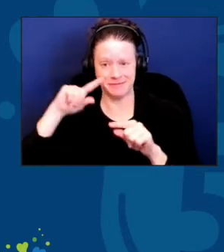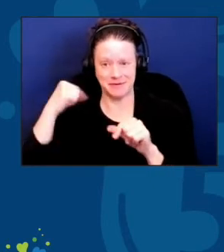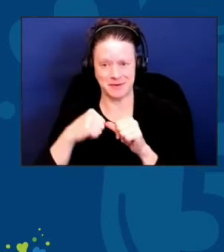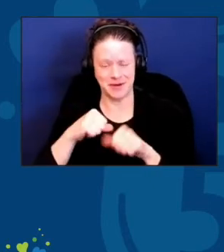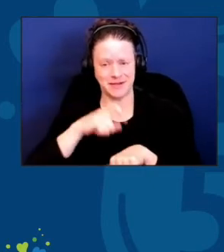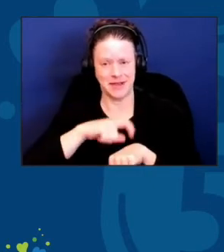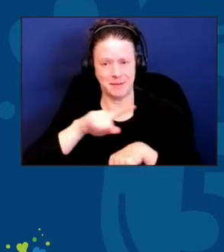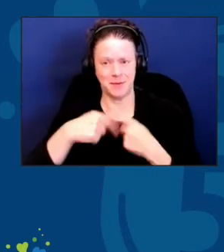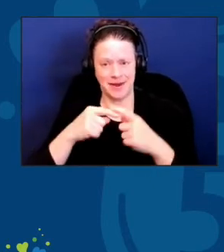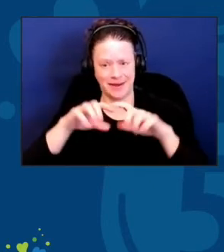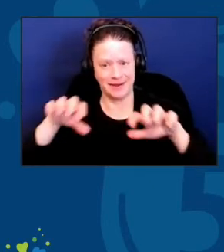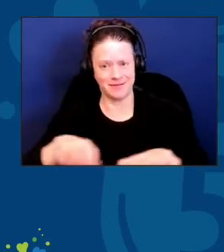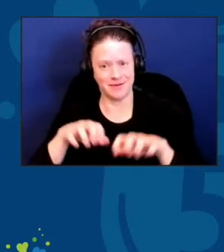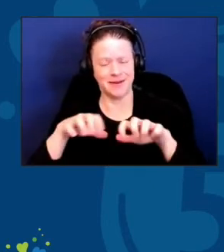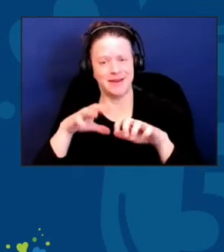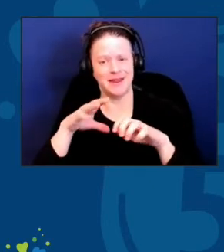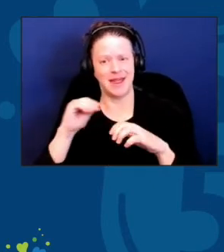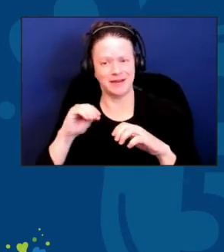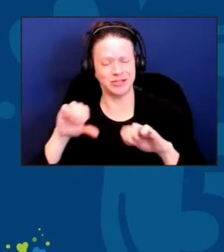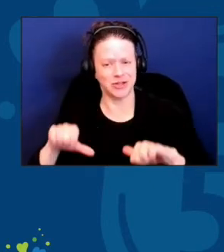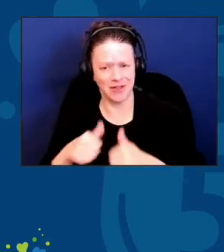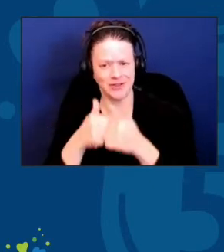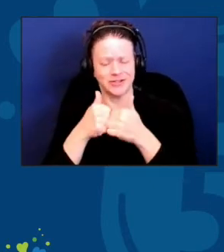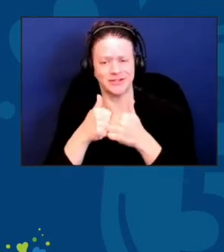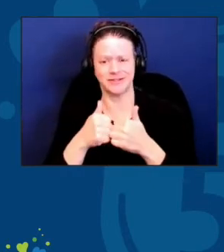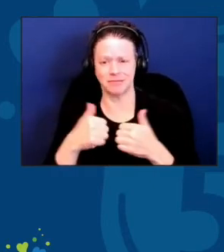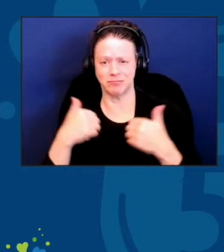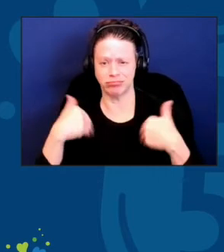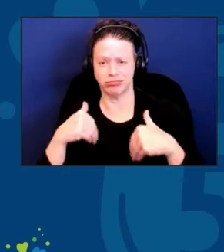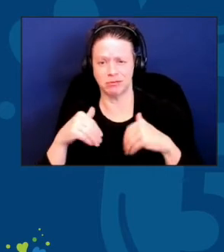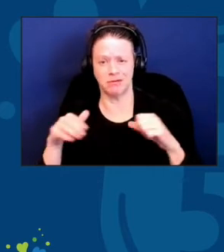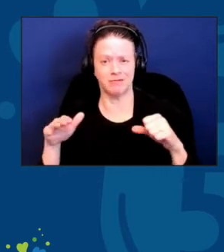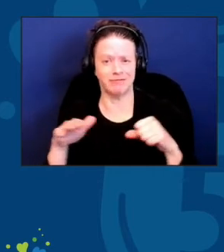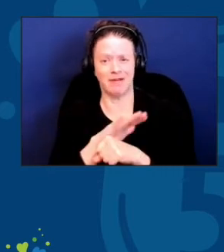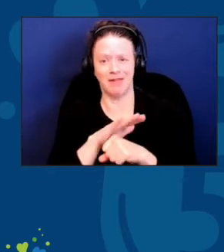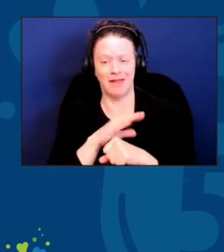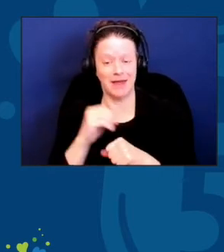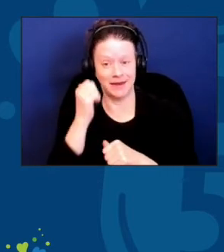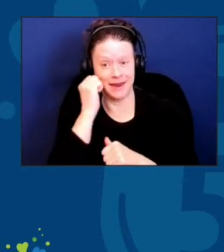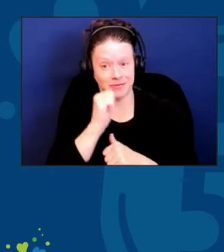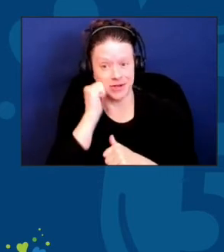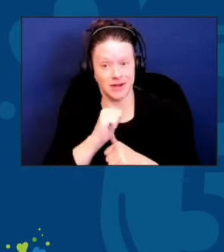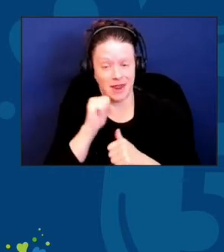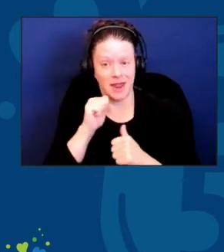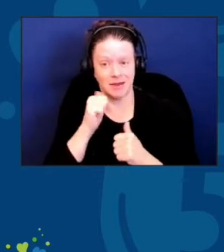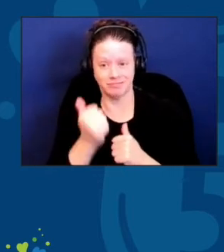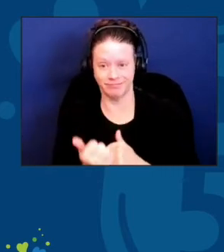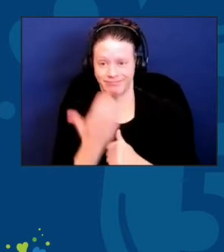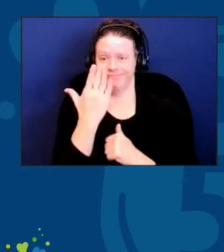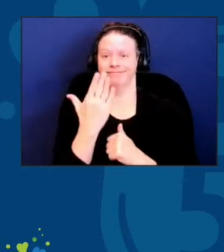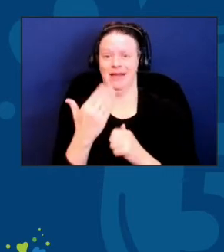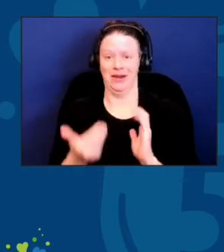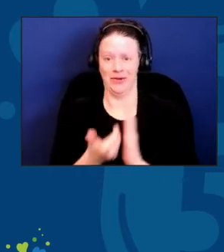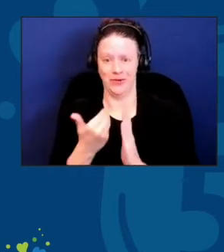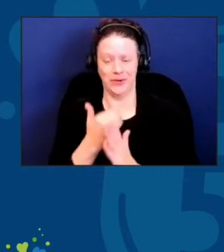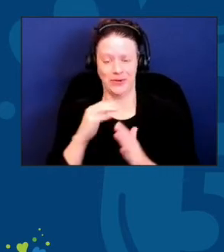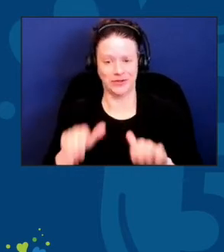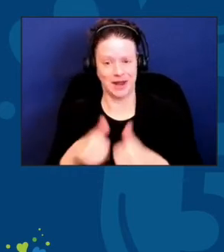were so full and every day brought us a new challenge. And let me also say new anxieties.